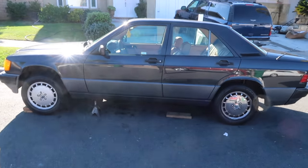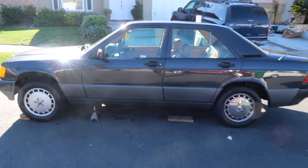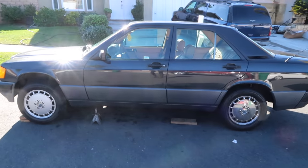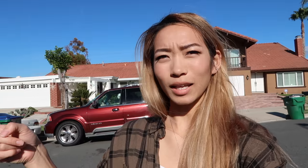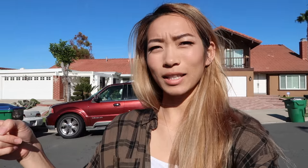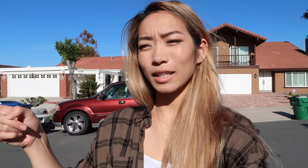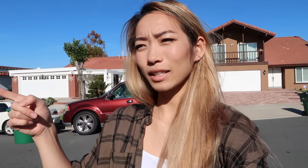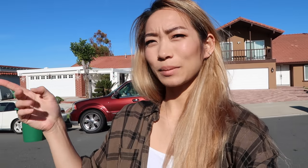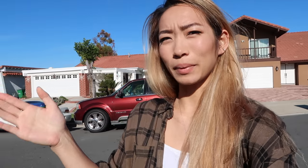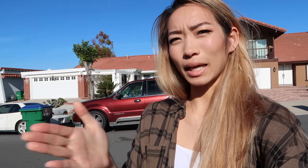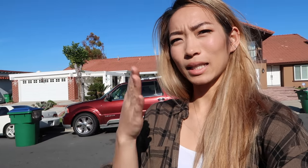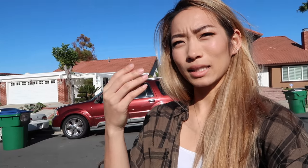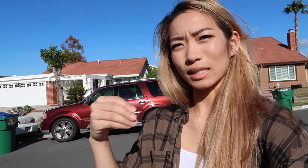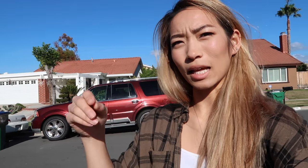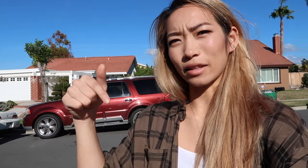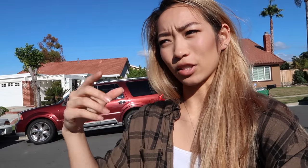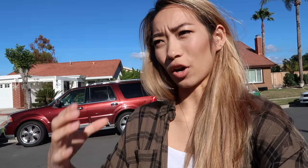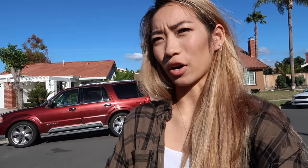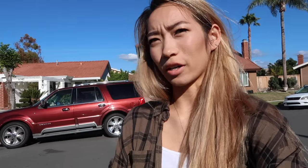yeah He is planning to sell this car